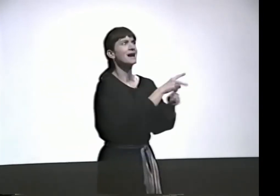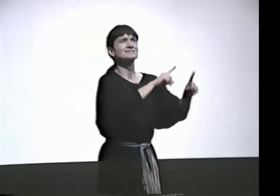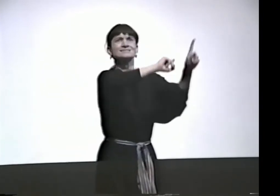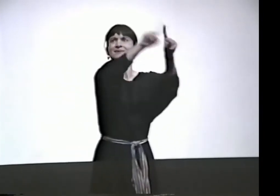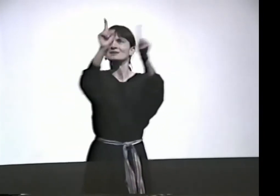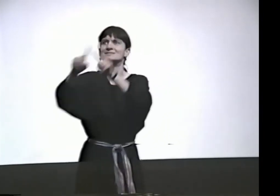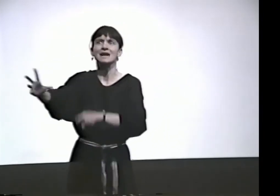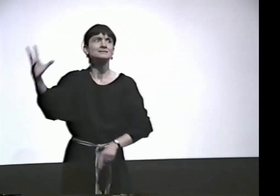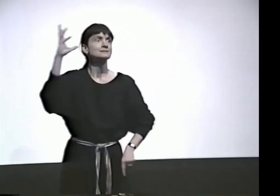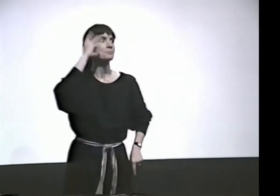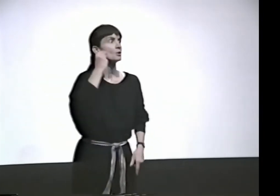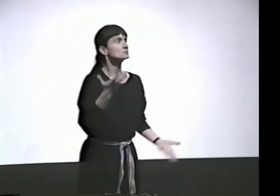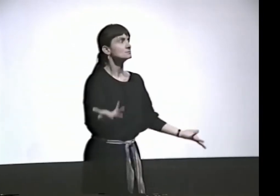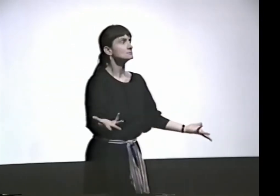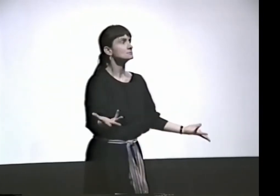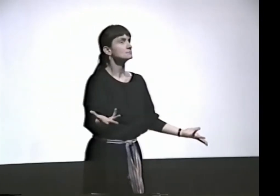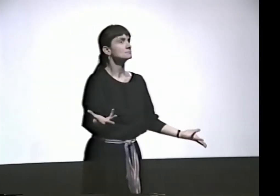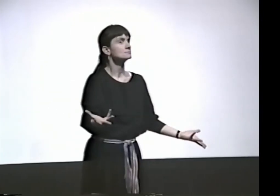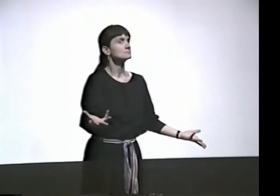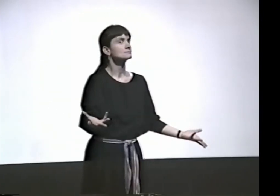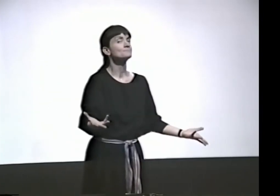AND PERCEPTIONS AND PERSPECTIVES.